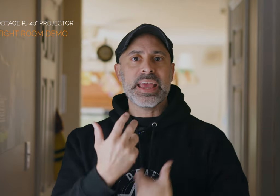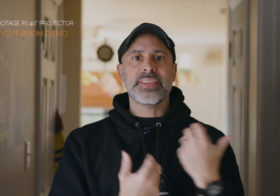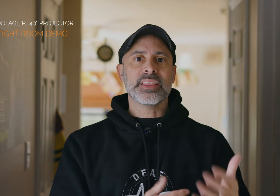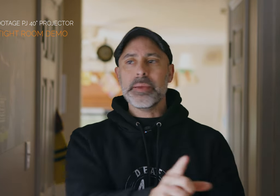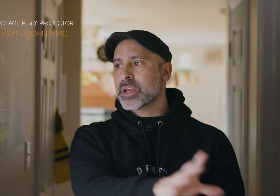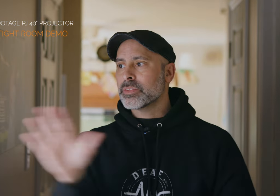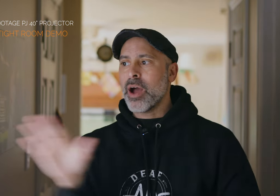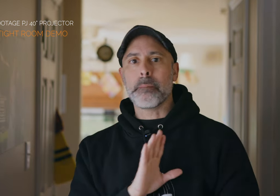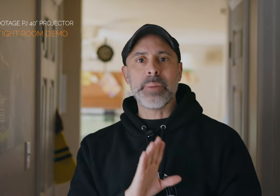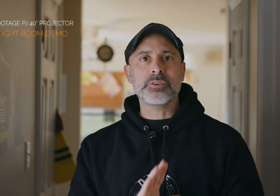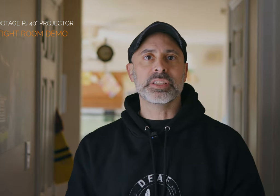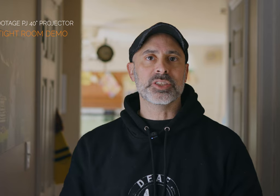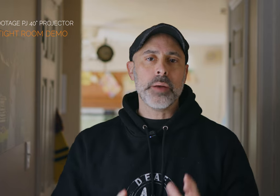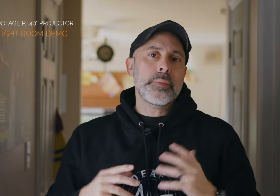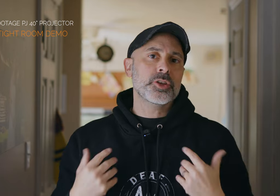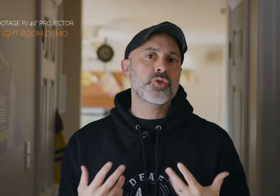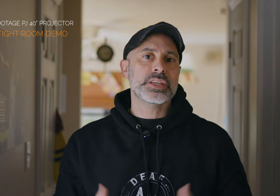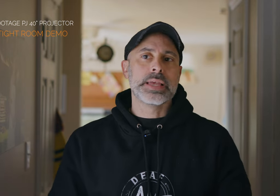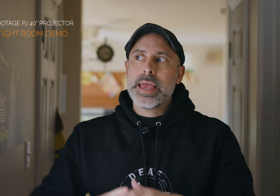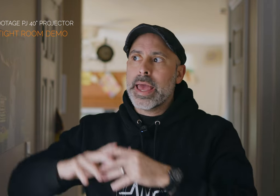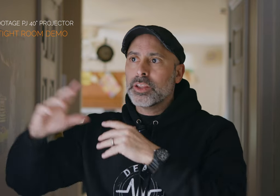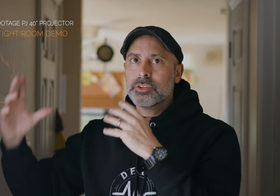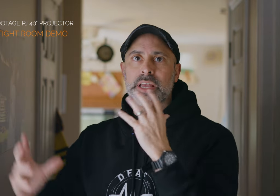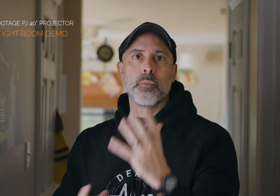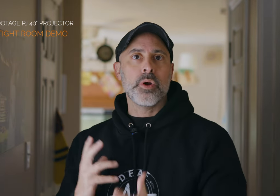any of that light because of how I'm bouncing it so I'm able to do this and it looks like a more